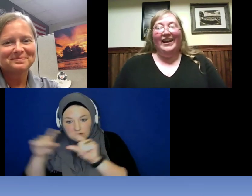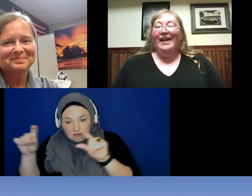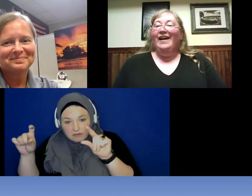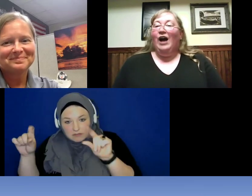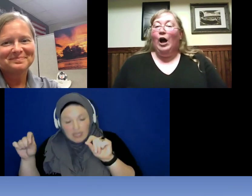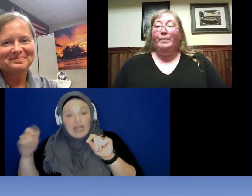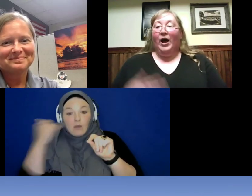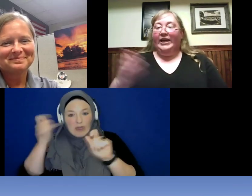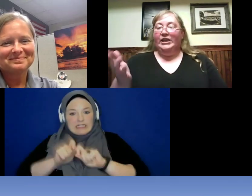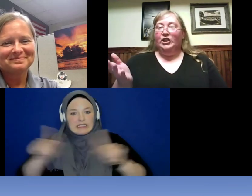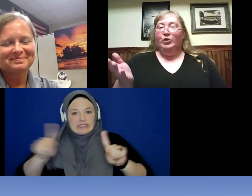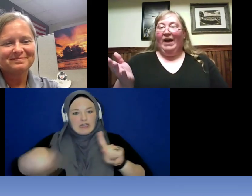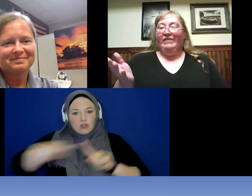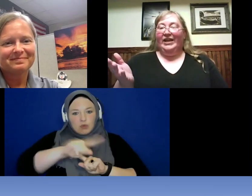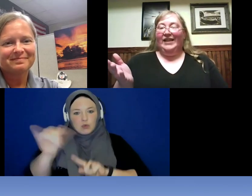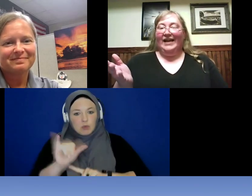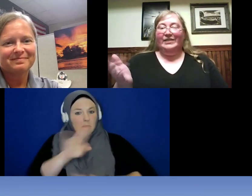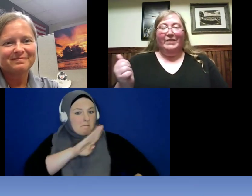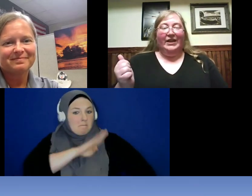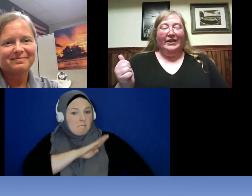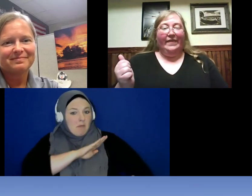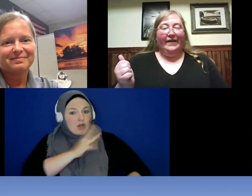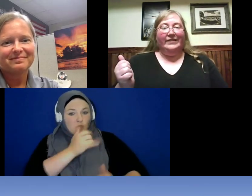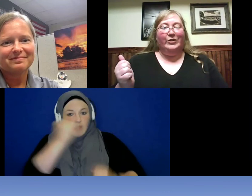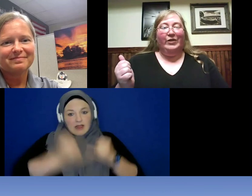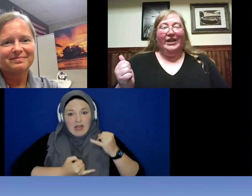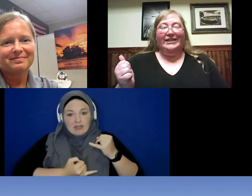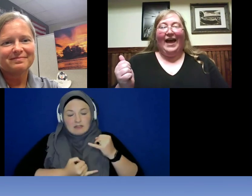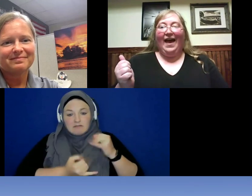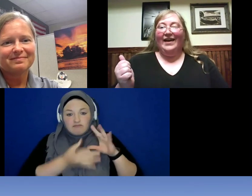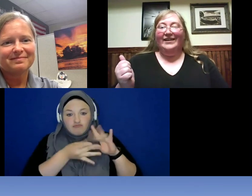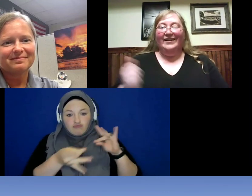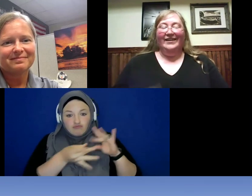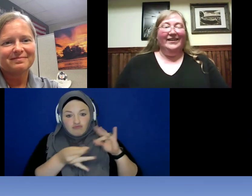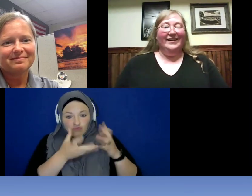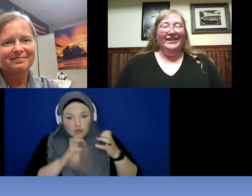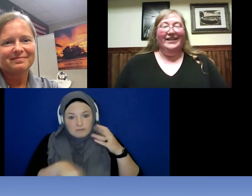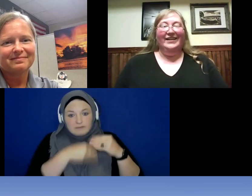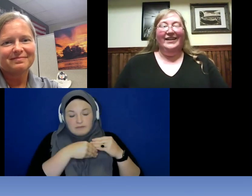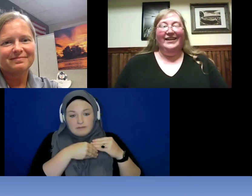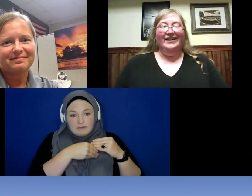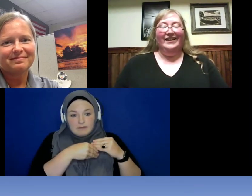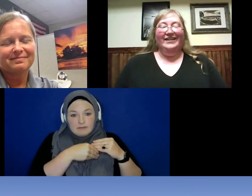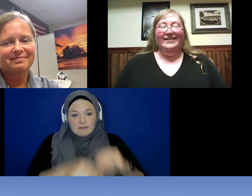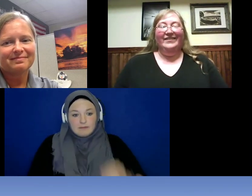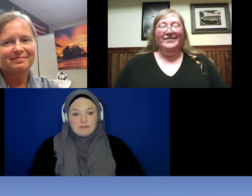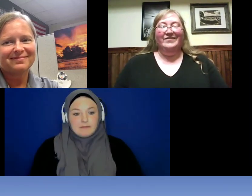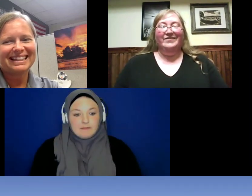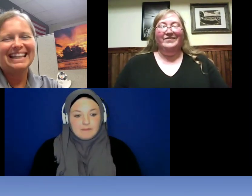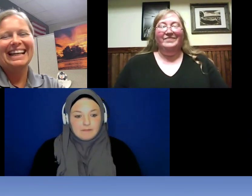everybody. Bonnie did you have any last minute things that you needed to add ? >> Bonnie: No I am good.